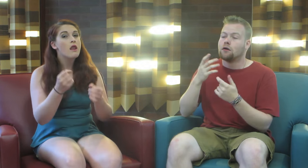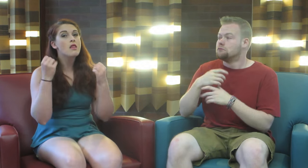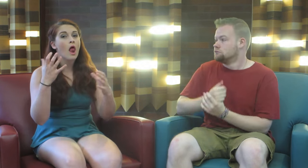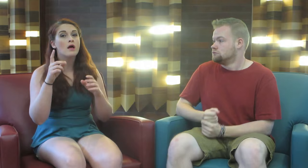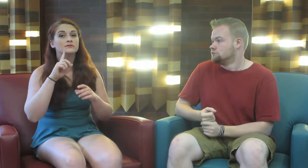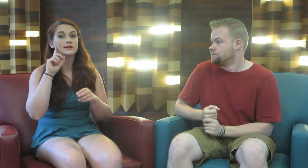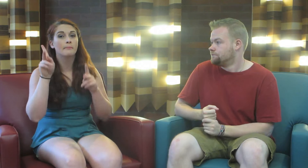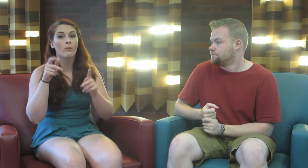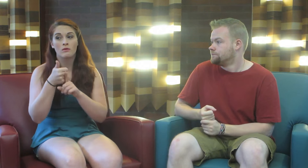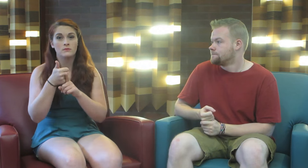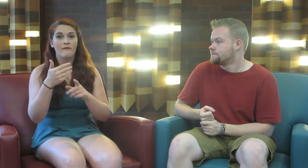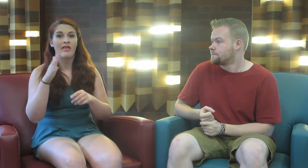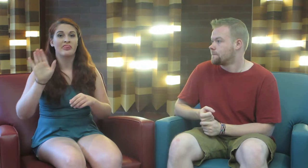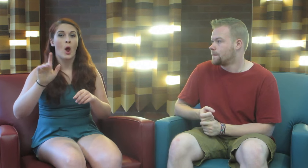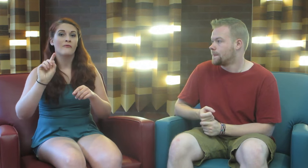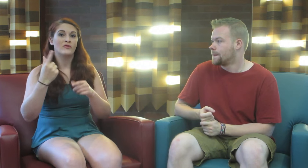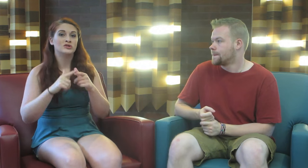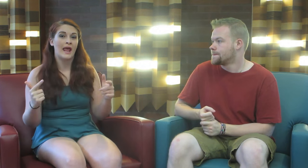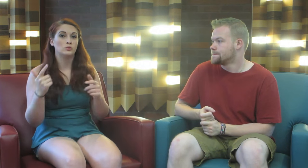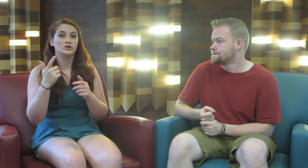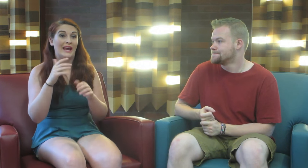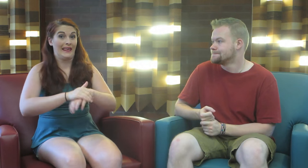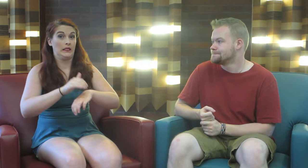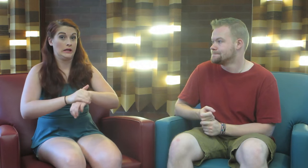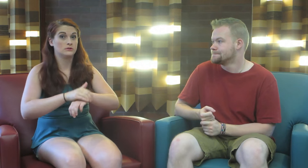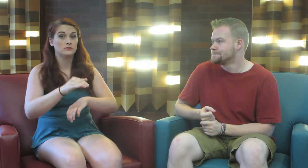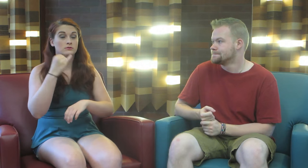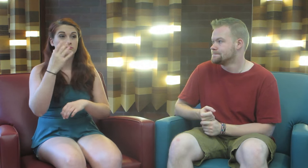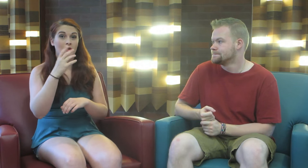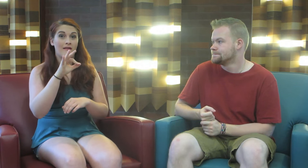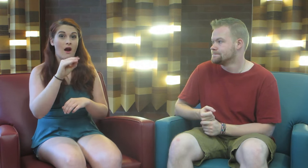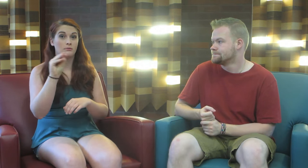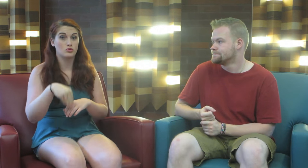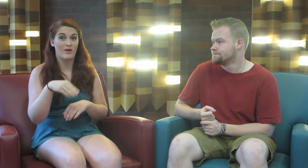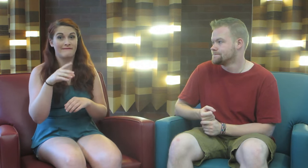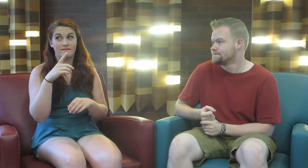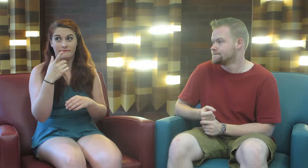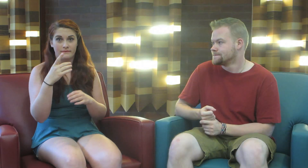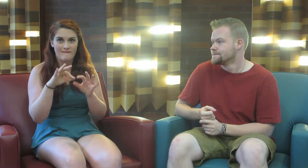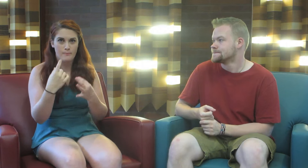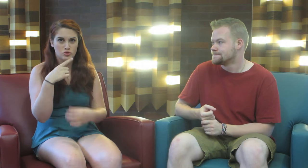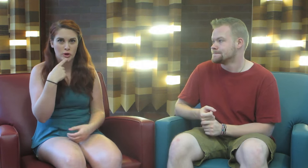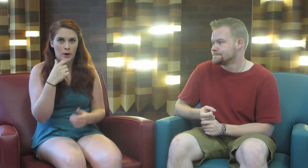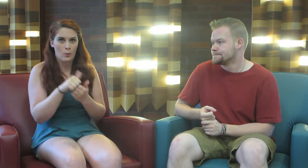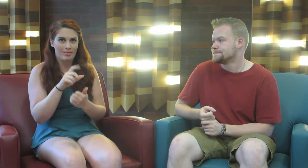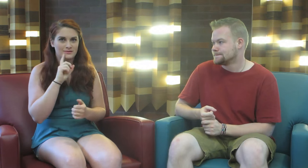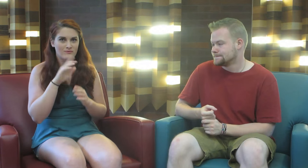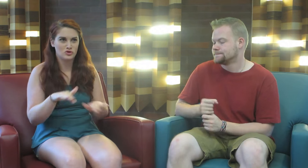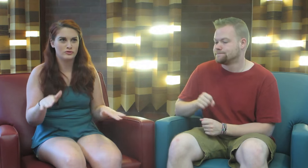G: And a lot of deaf people, their first language is English. 90% of families are hearing with deaf children.